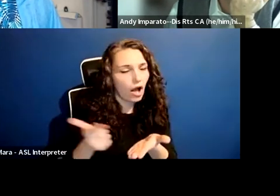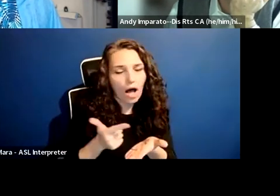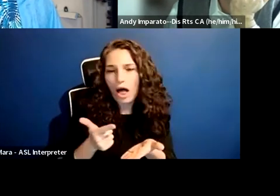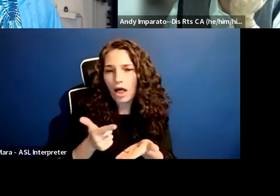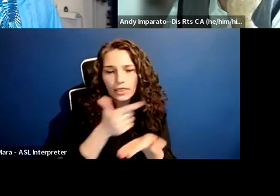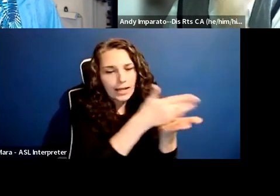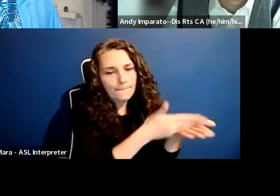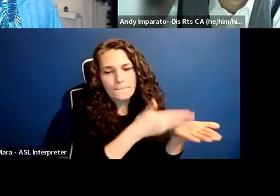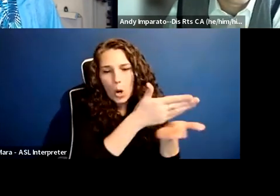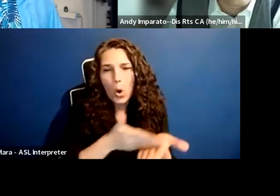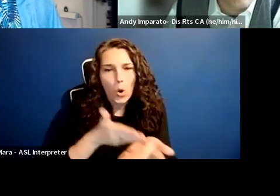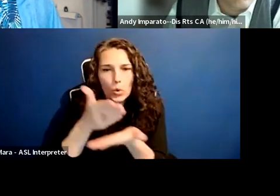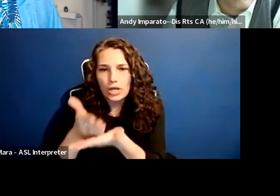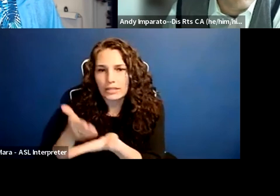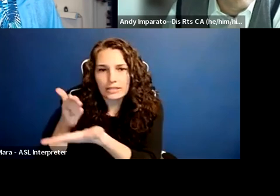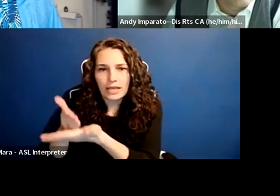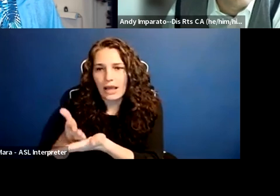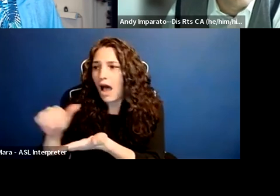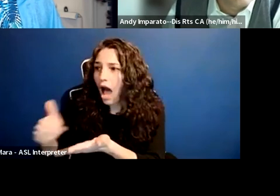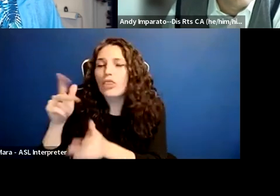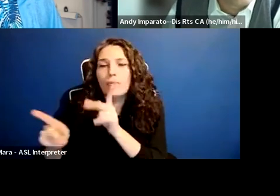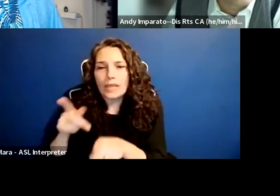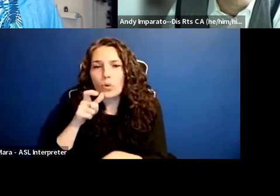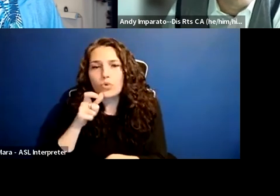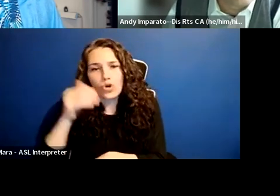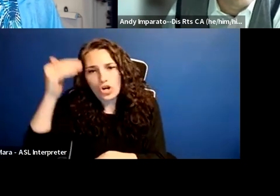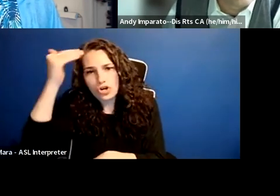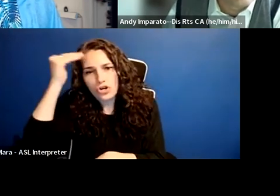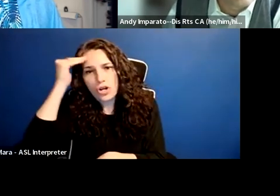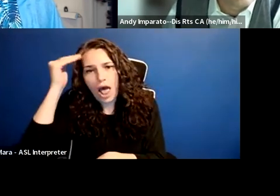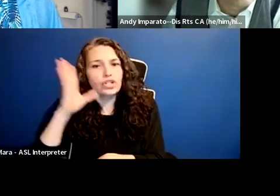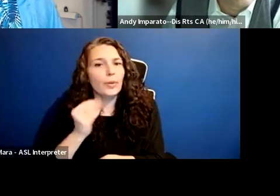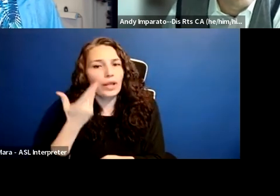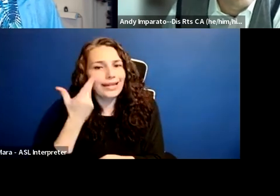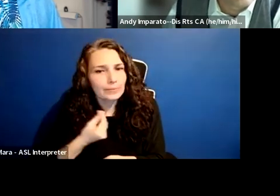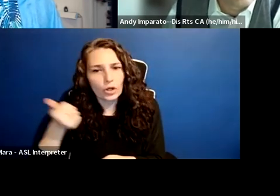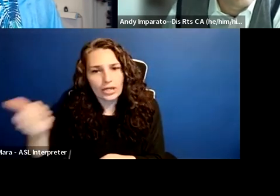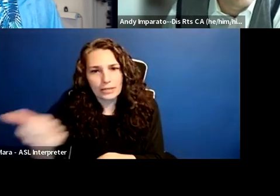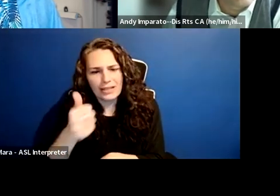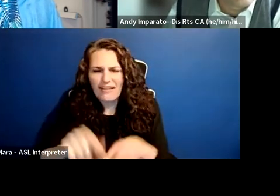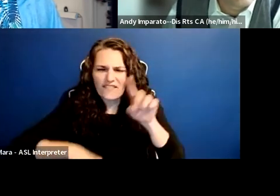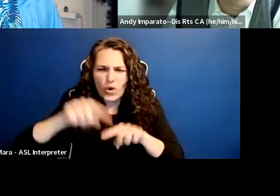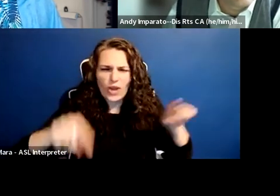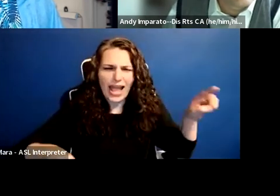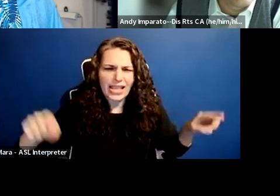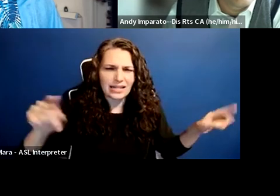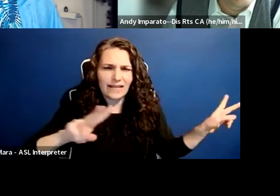of people who are knowledgeable about a variety of issues to substantiate what it is that we're saying,